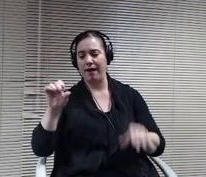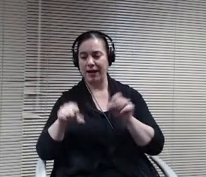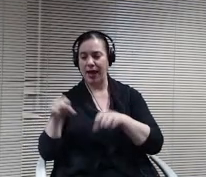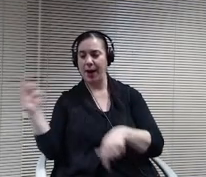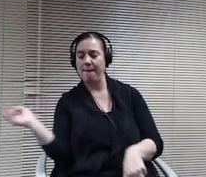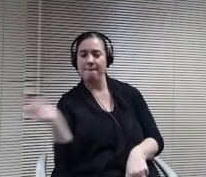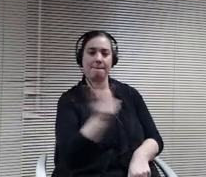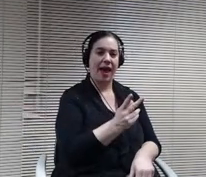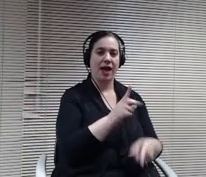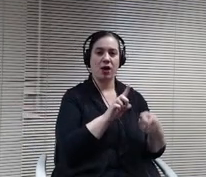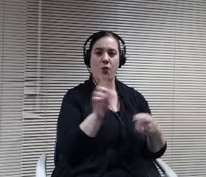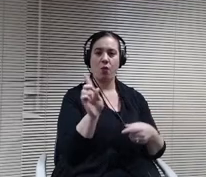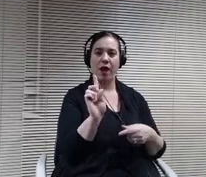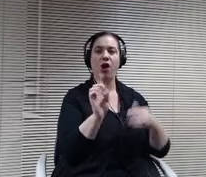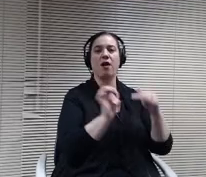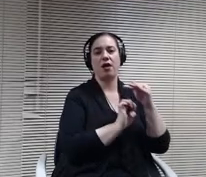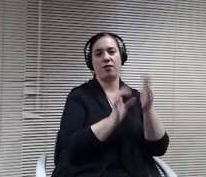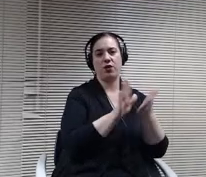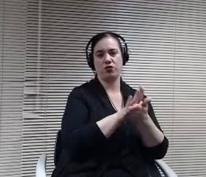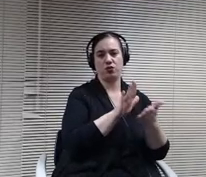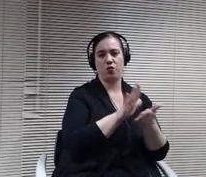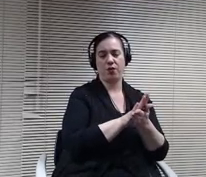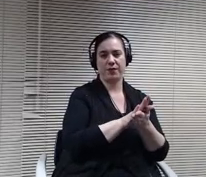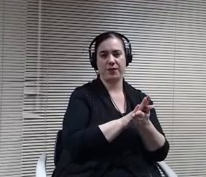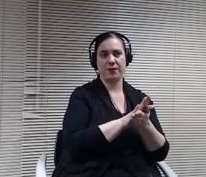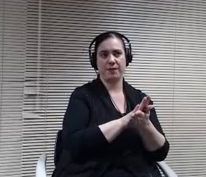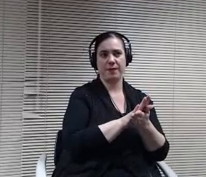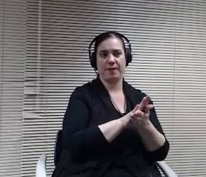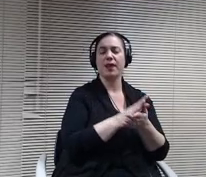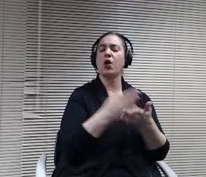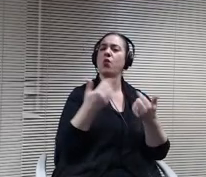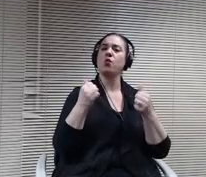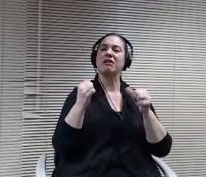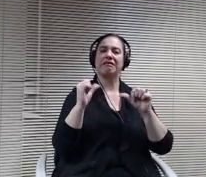So we're still leaving ourselves a little room in the plan that